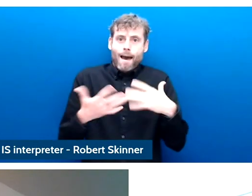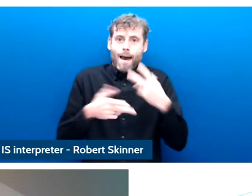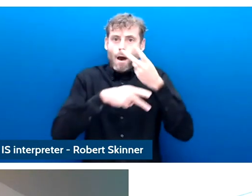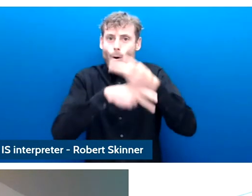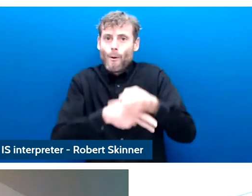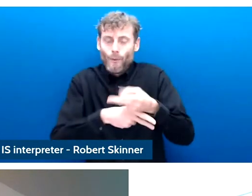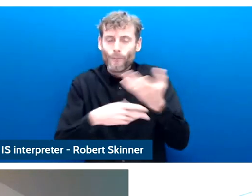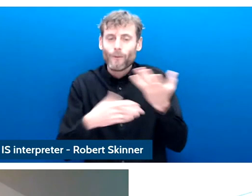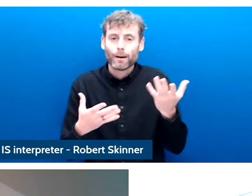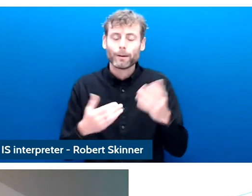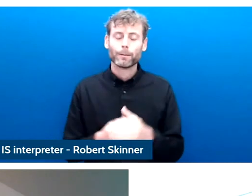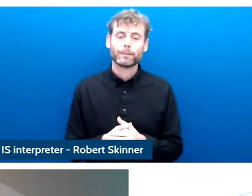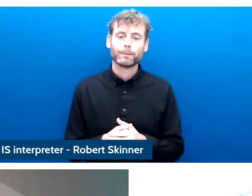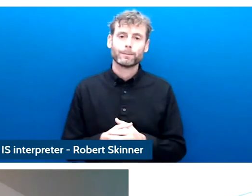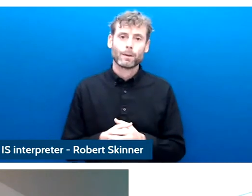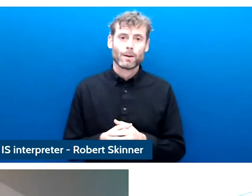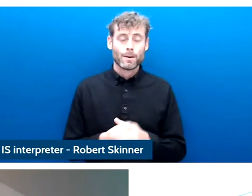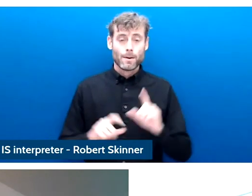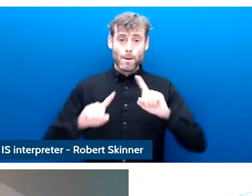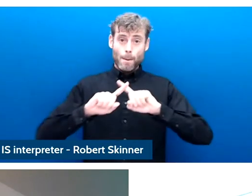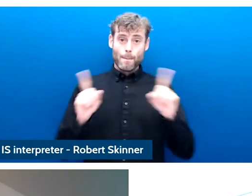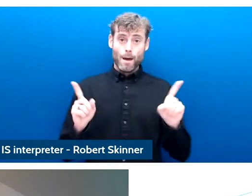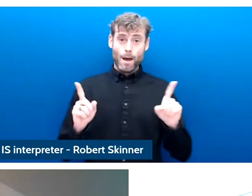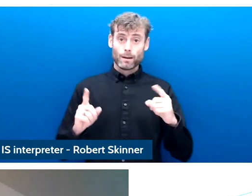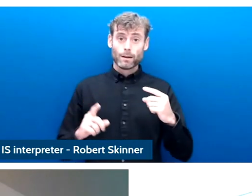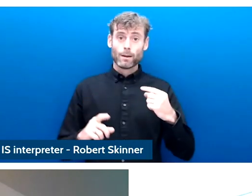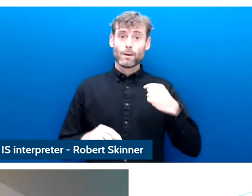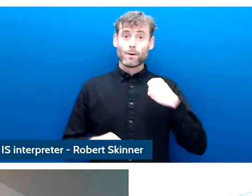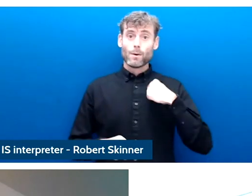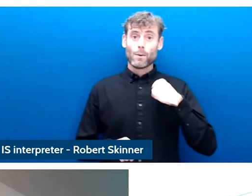limits of what we can do from looking at the outside and looking at the platform